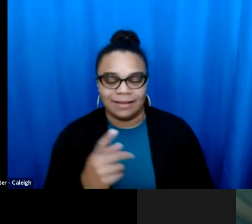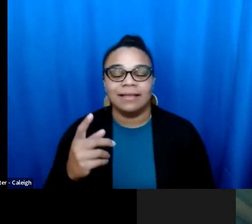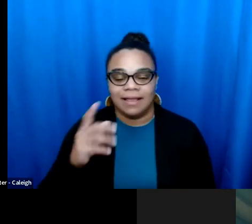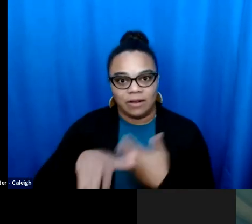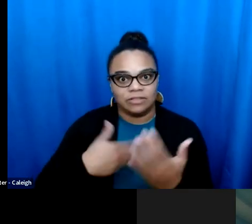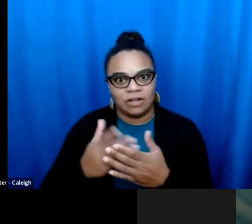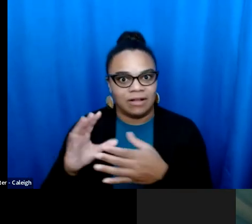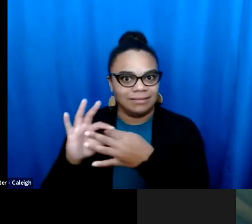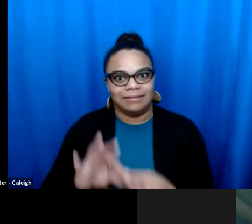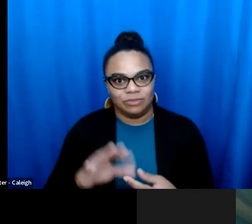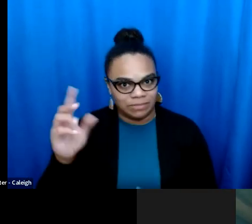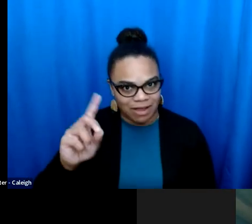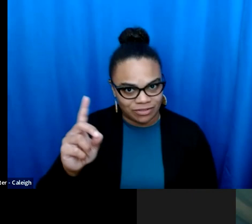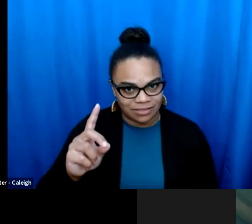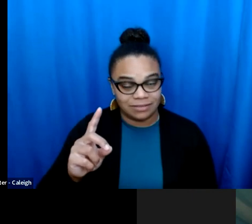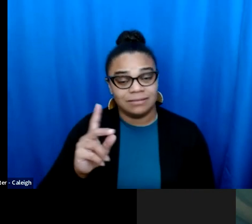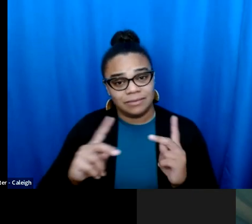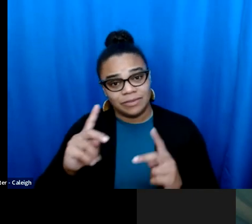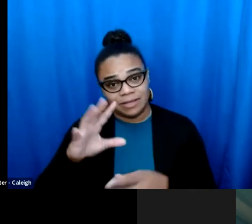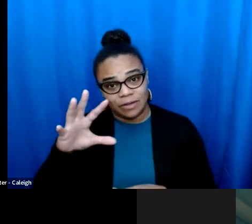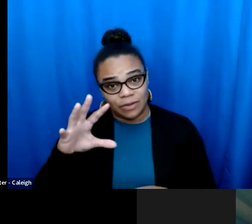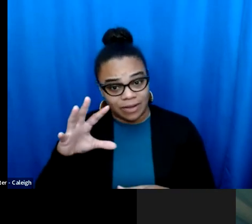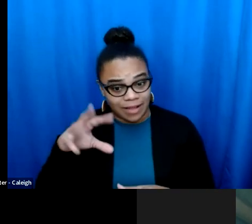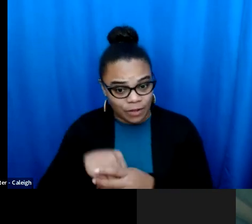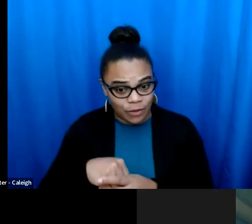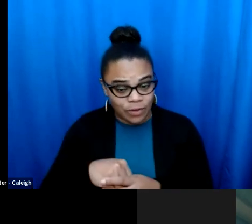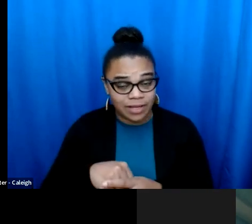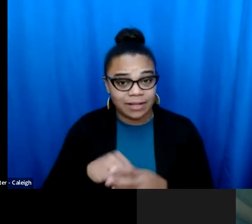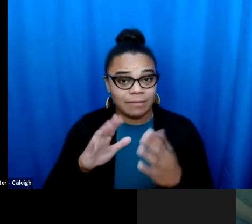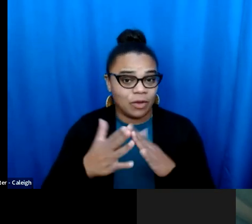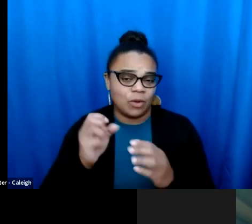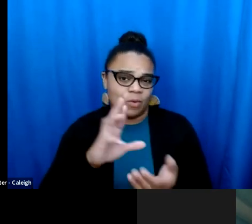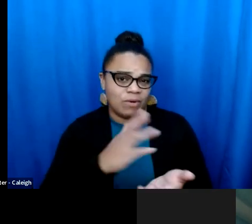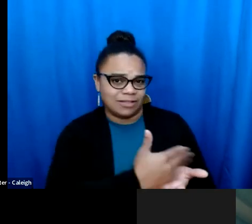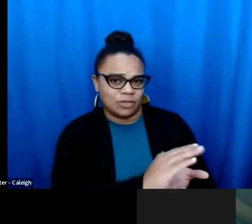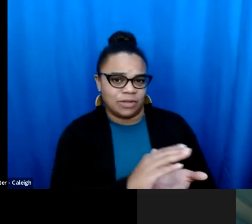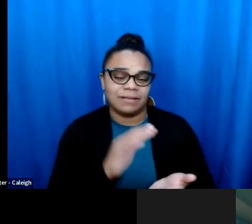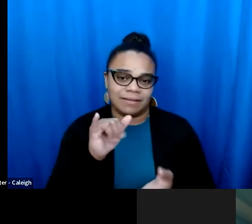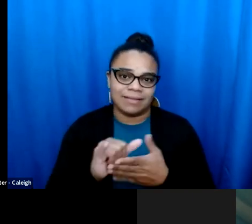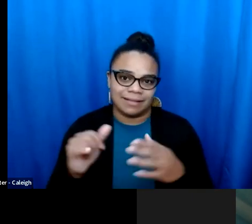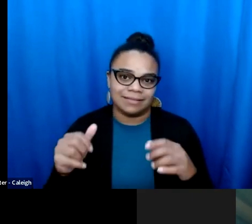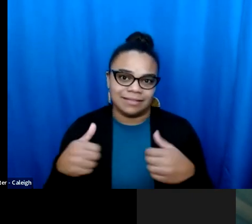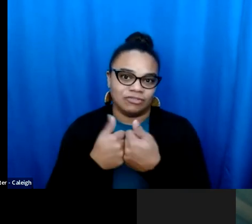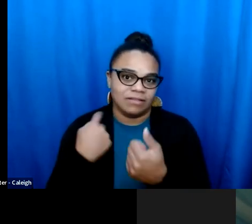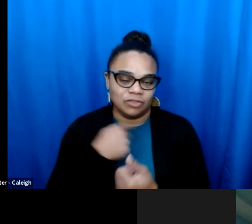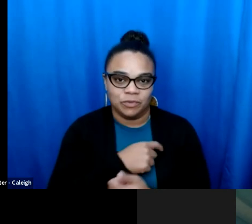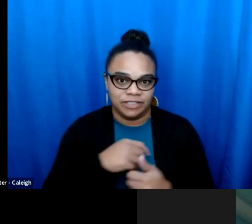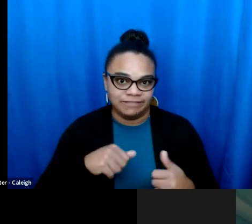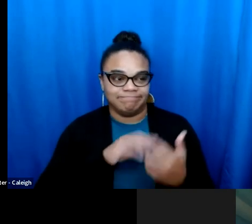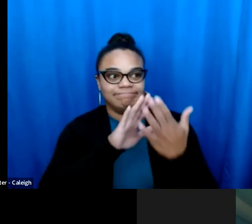back against that. I think we're going to succeed. And all of this is linked together in democracy. It's all about And all of this is linked together to democracy. It's all about whether folks are included from it.